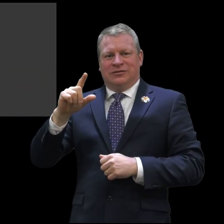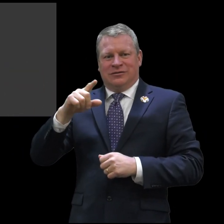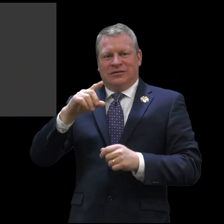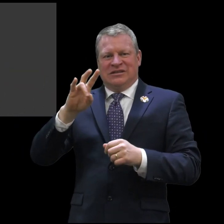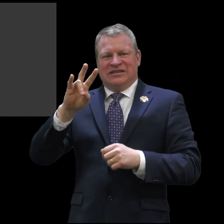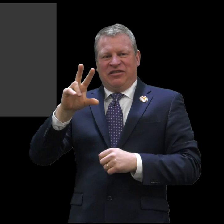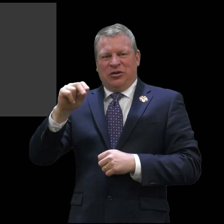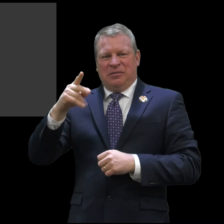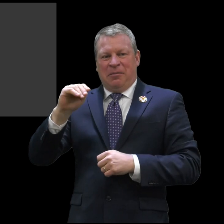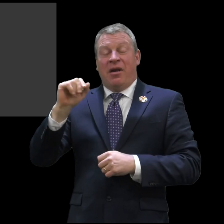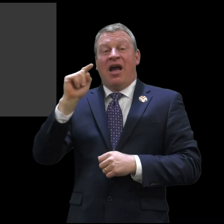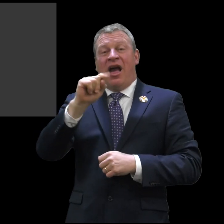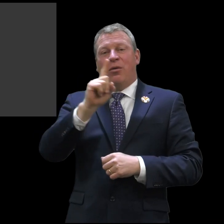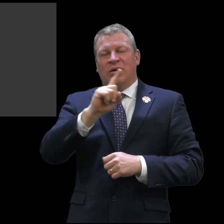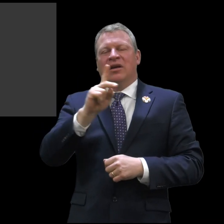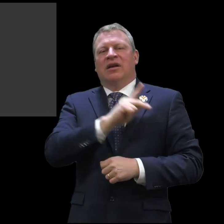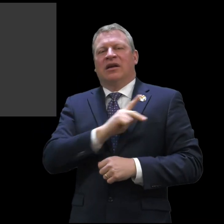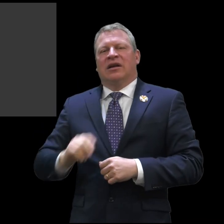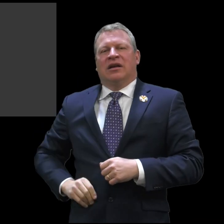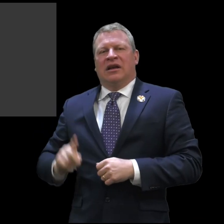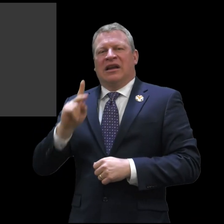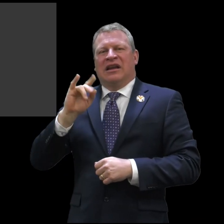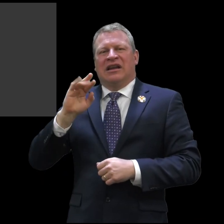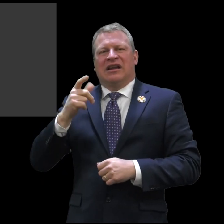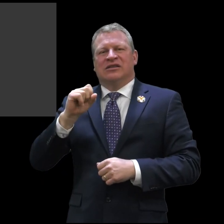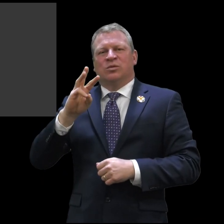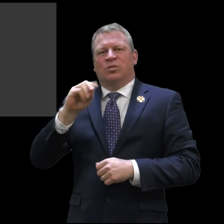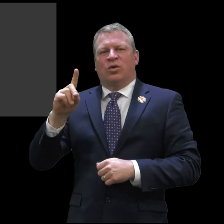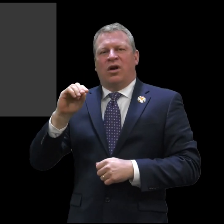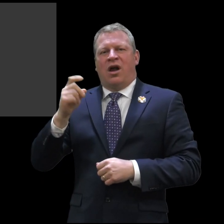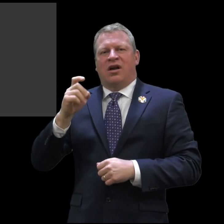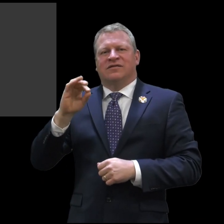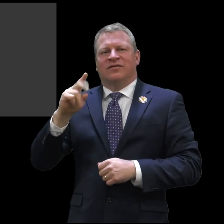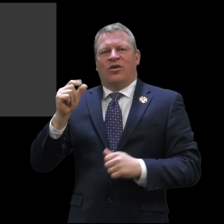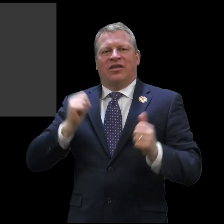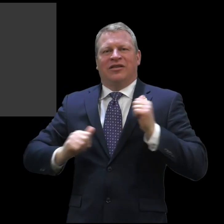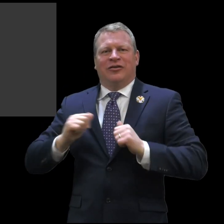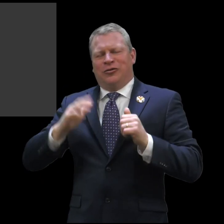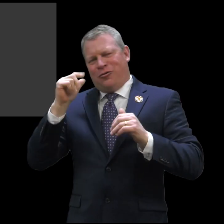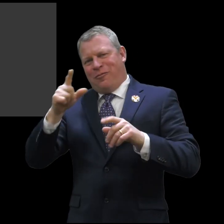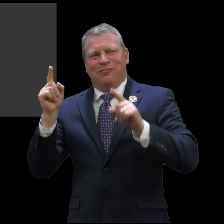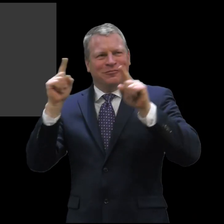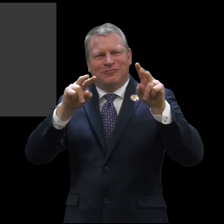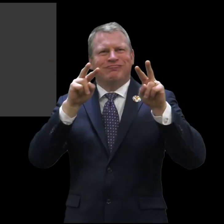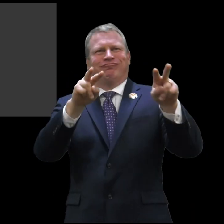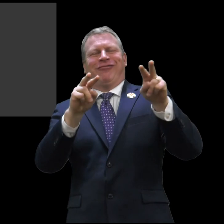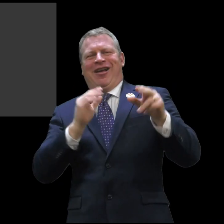will be performing together on Saturday March 21st at 7:30 p.m. at the Kingswood